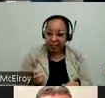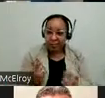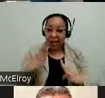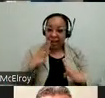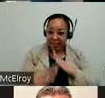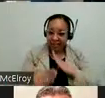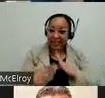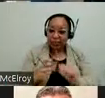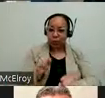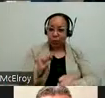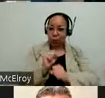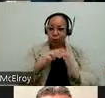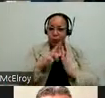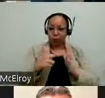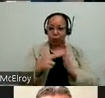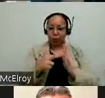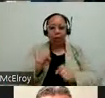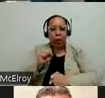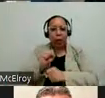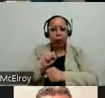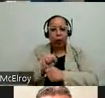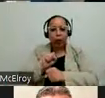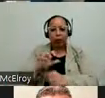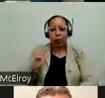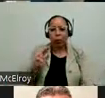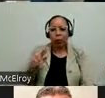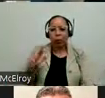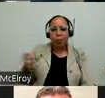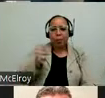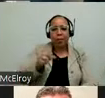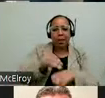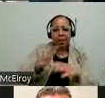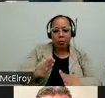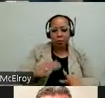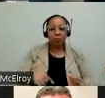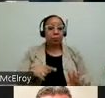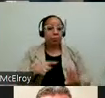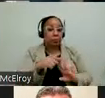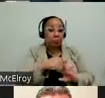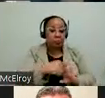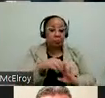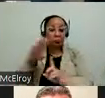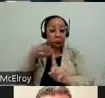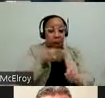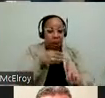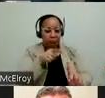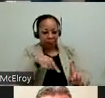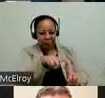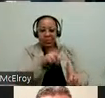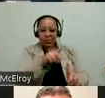counselors. And they are working on serving people with disabilities who